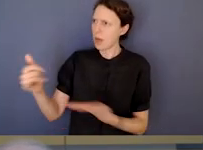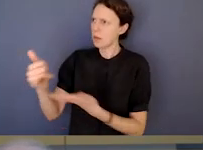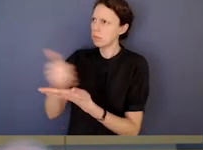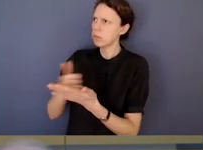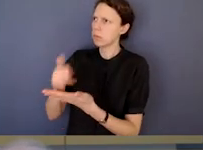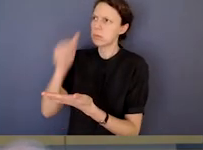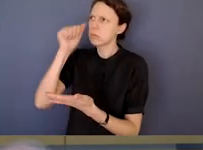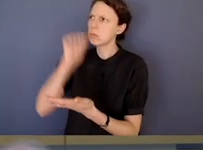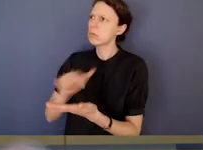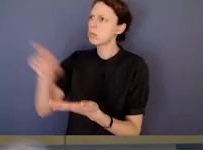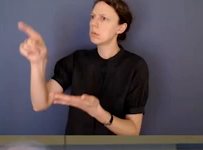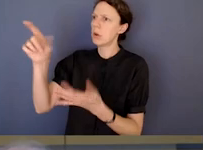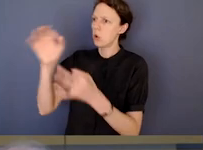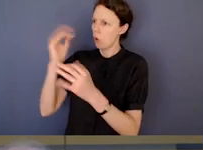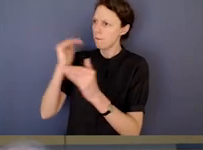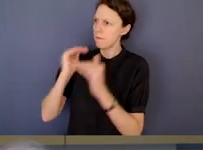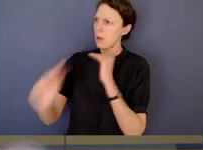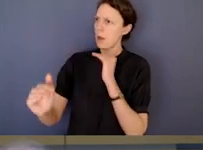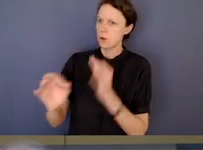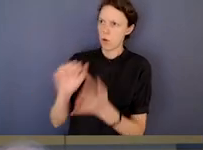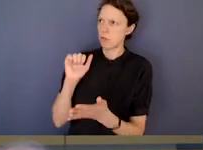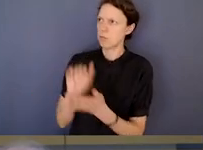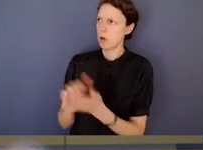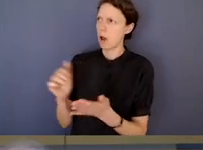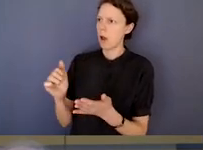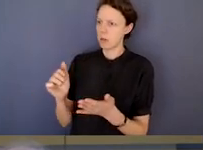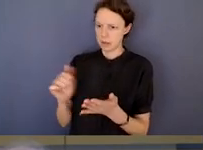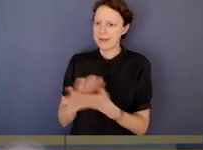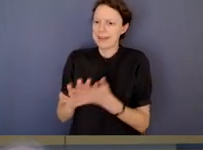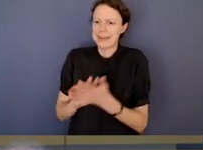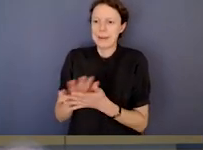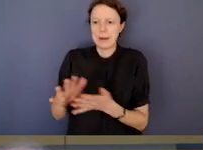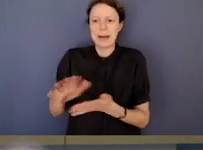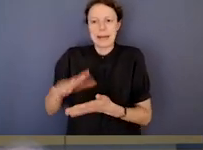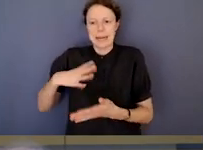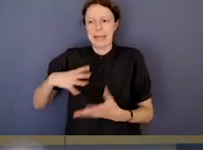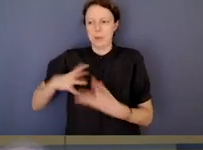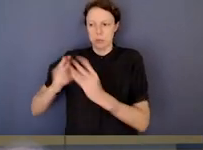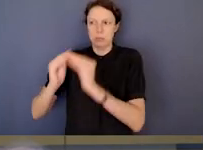It is that breach of public trust issue that really is what the public are speaking out about. Sorry, Stephen.